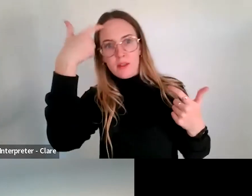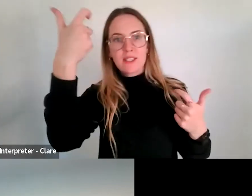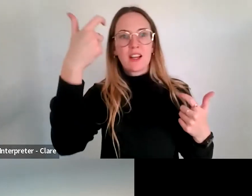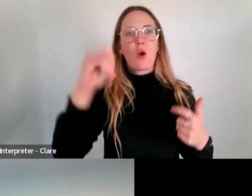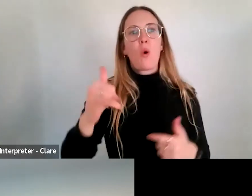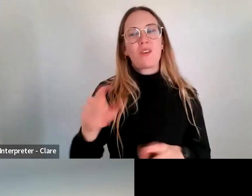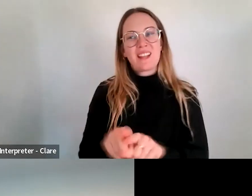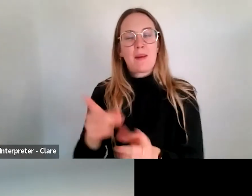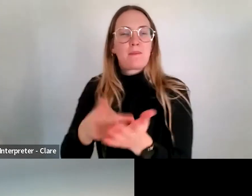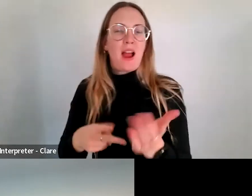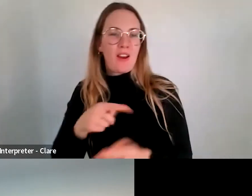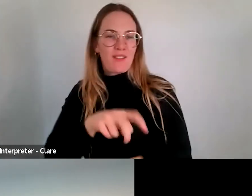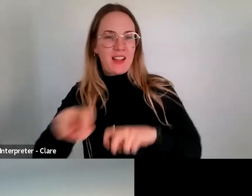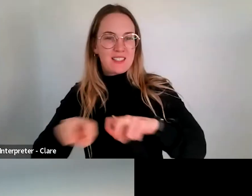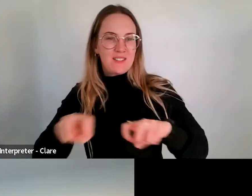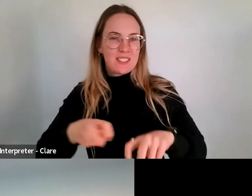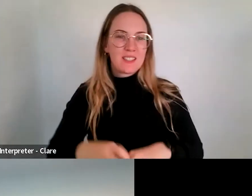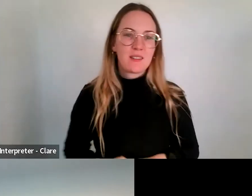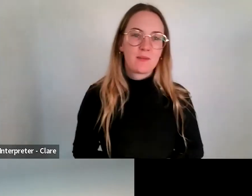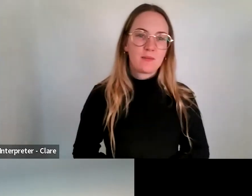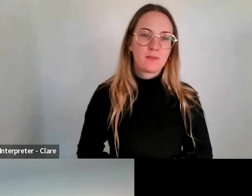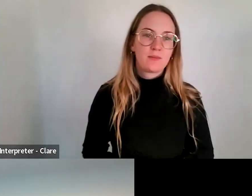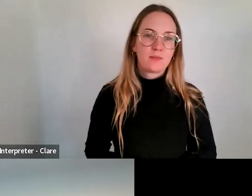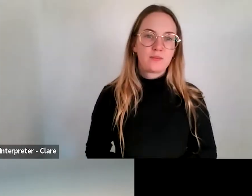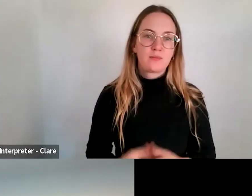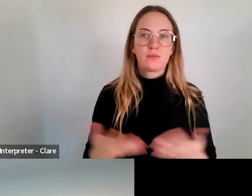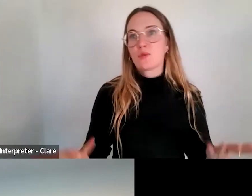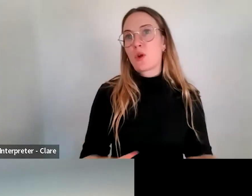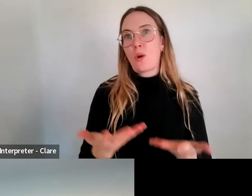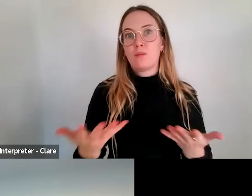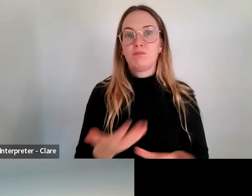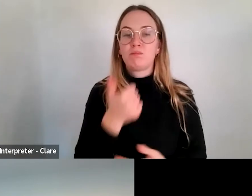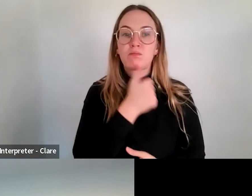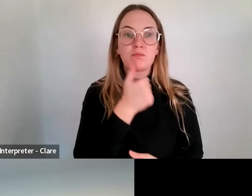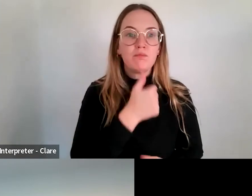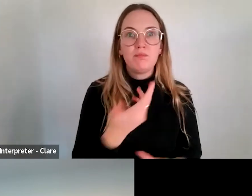activity. So, you know, I guess there's a scenario where the organisation - I'm